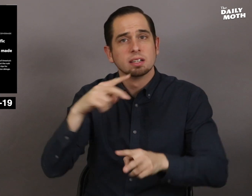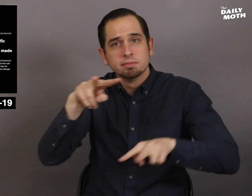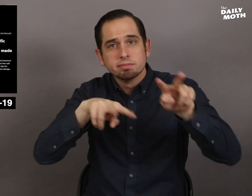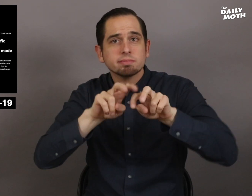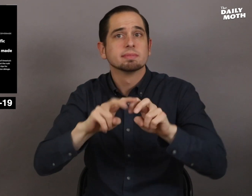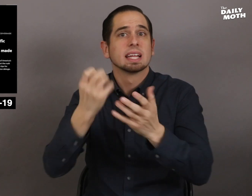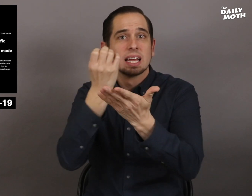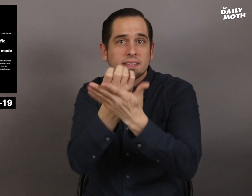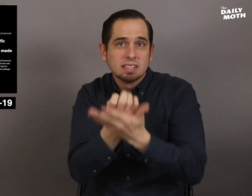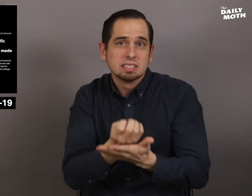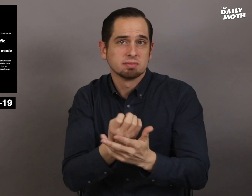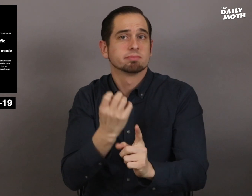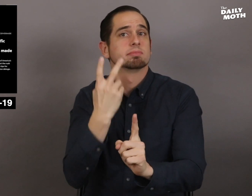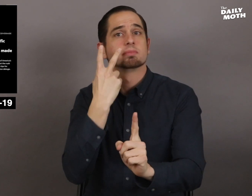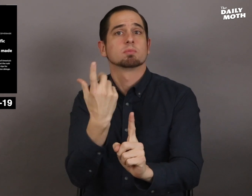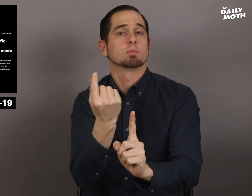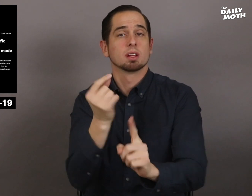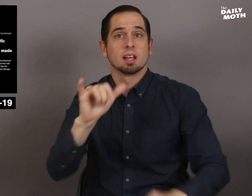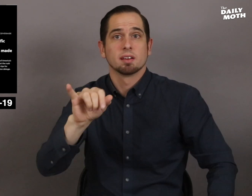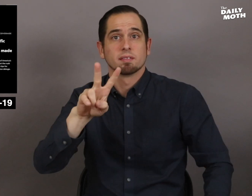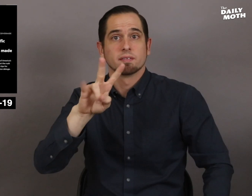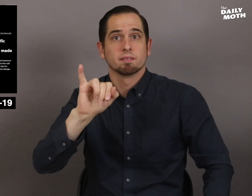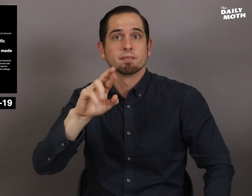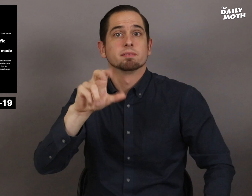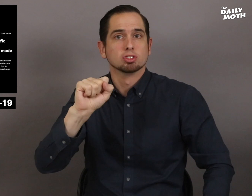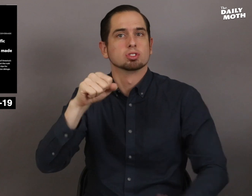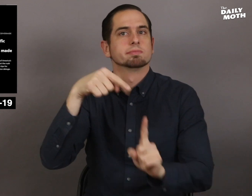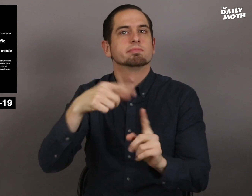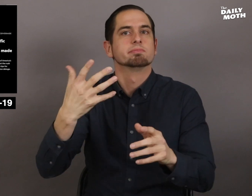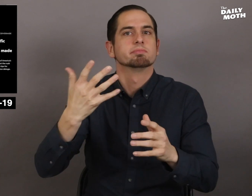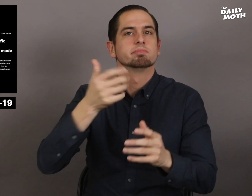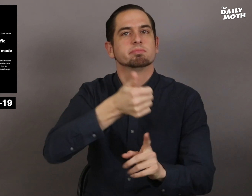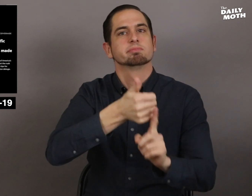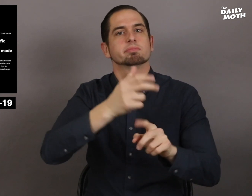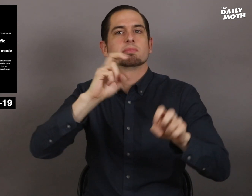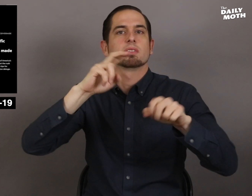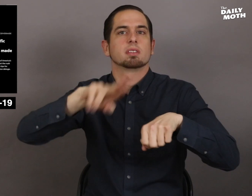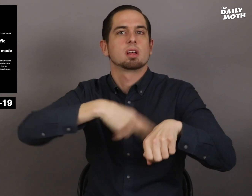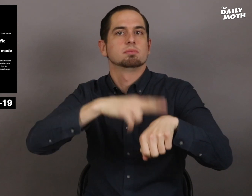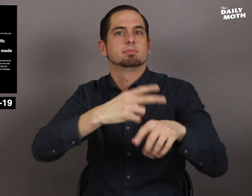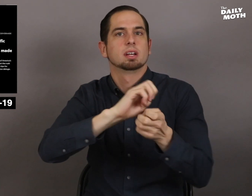He said the evidence shows that the virus evolved in